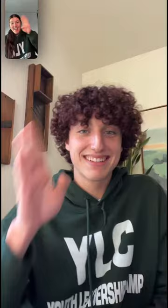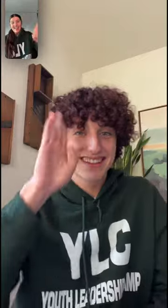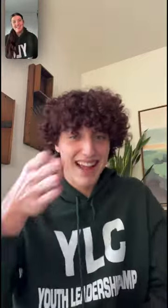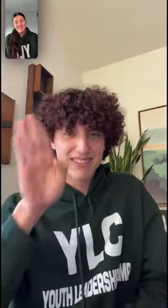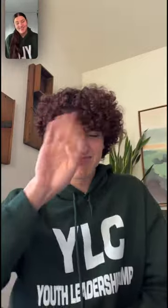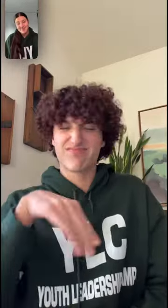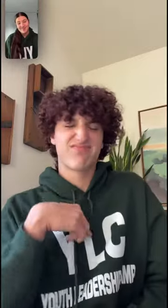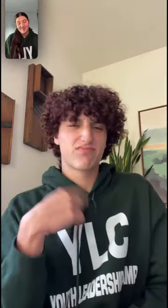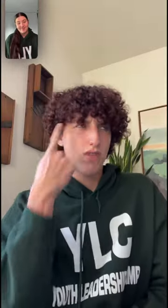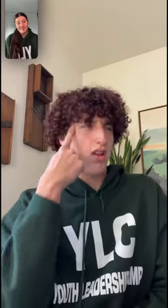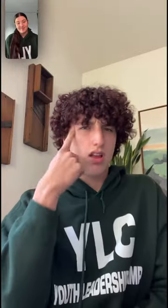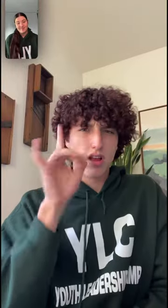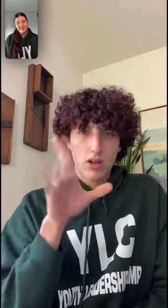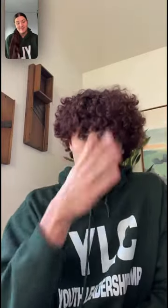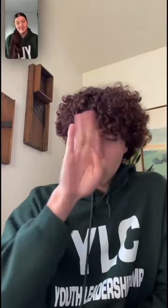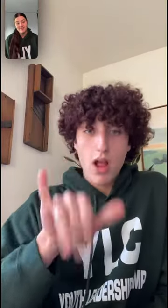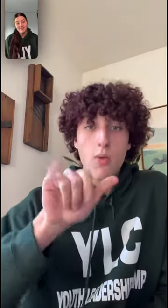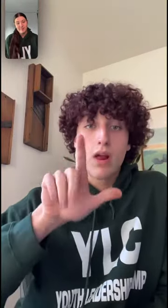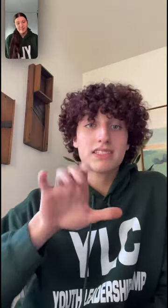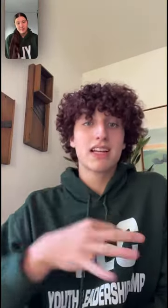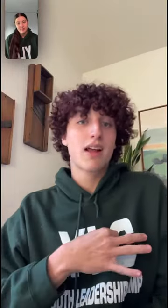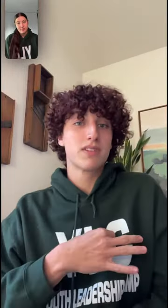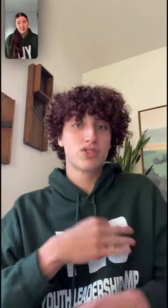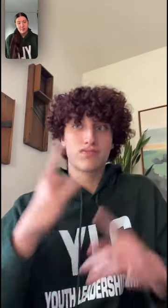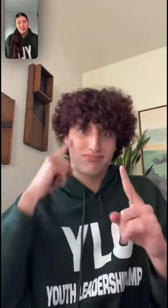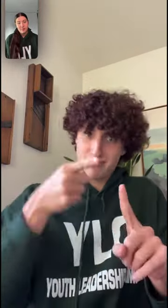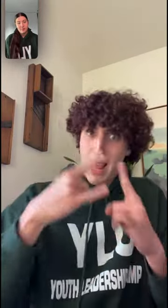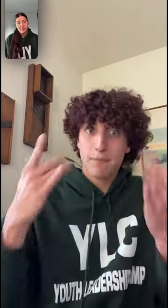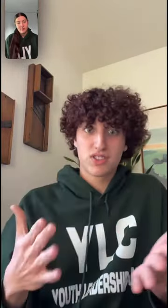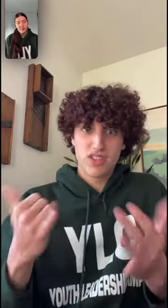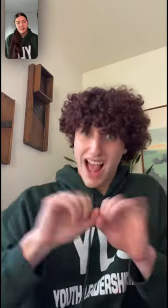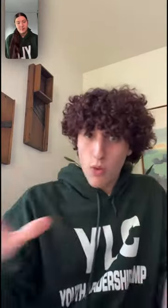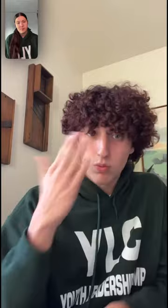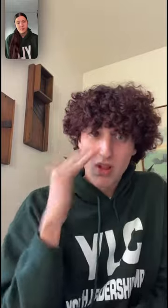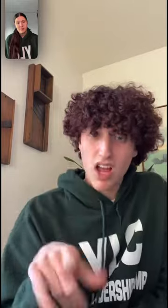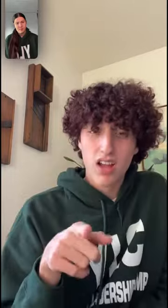Hey, did you know that 2023 YLC Camper applications are available now?